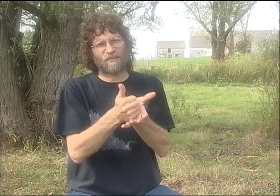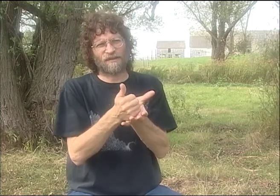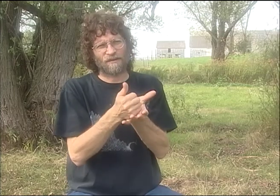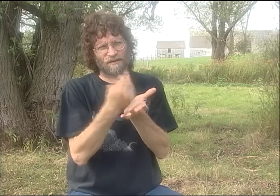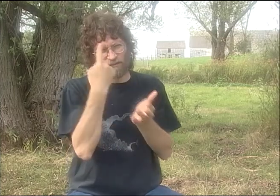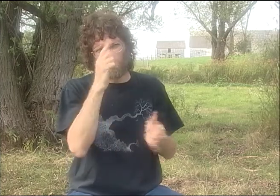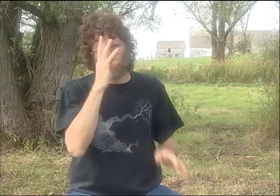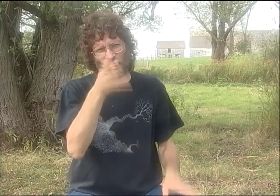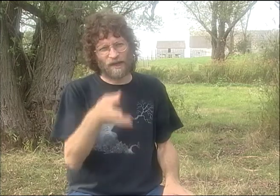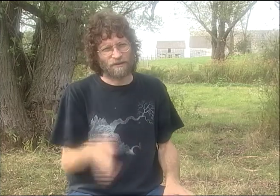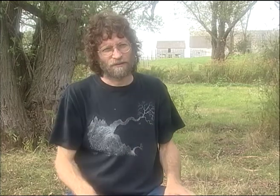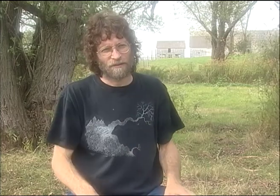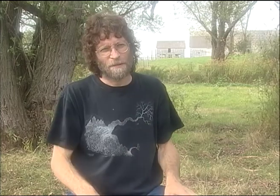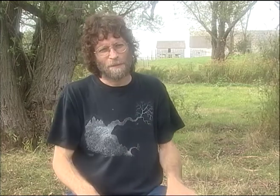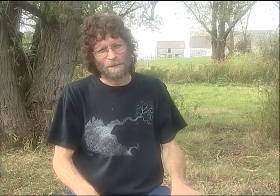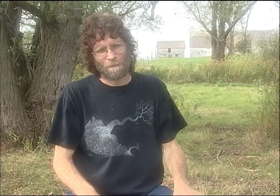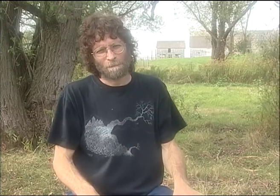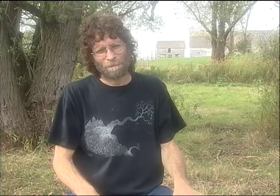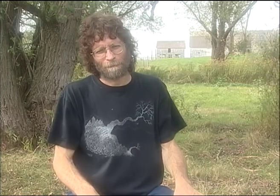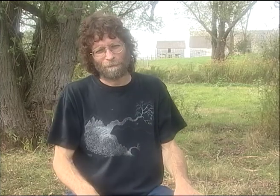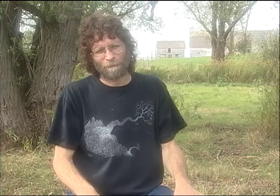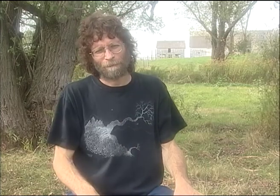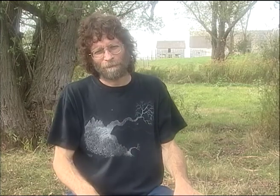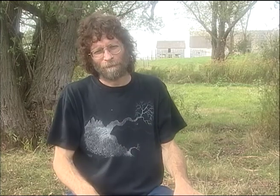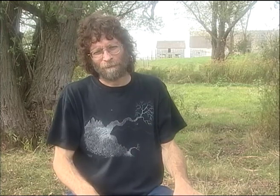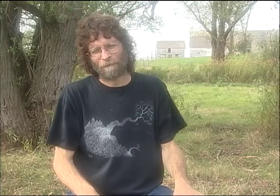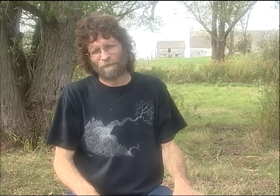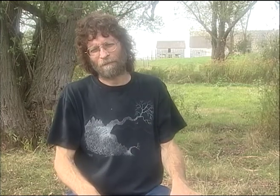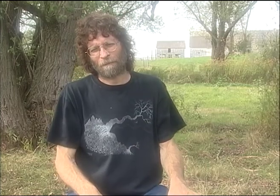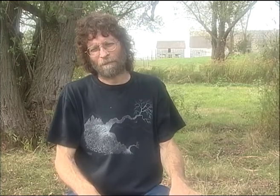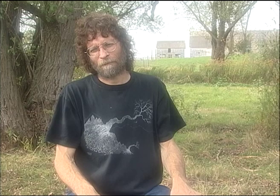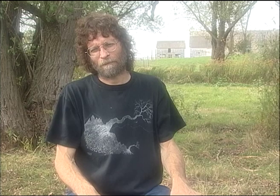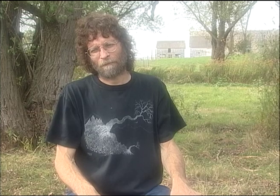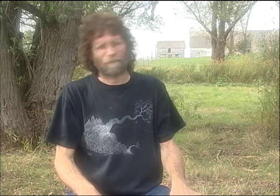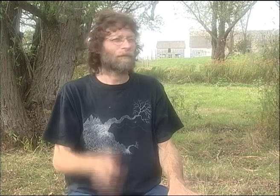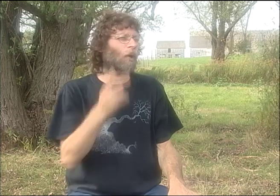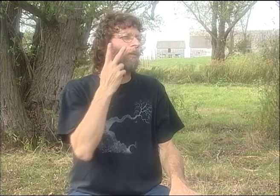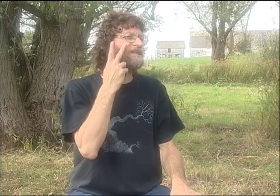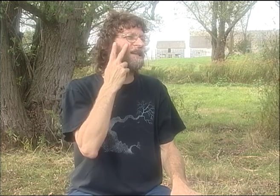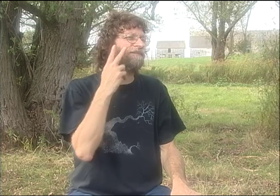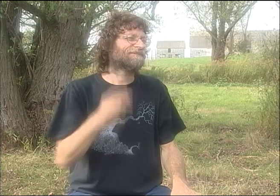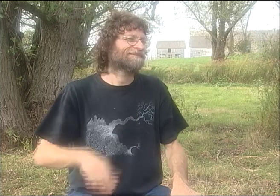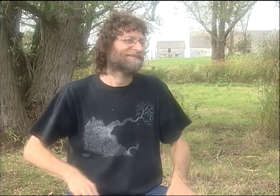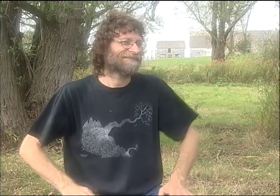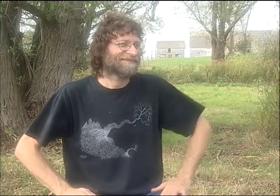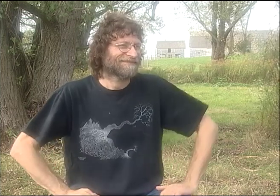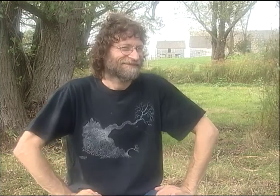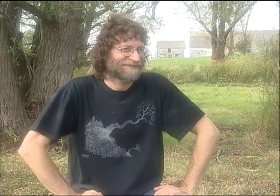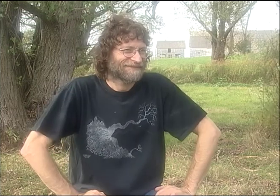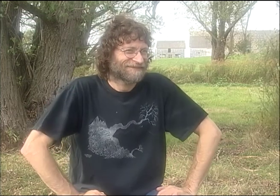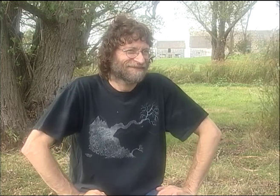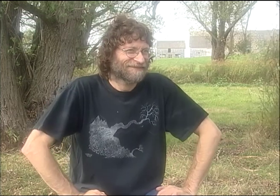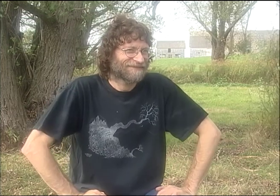AS BEING IN THE SAME PHYSICAL LOCATION. YOU KNOW, BEING REALLY ABSOLUTELY TOGETHER